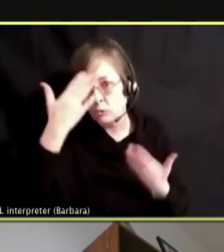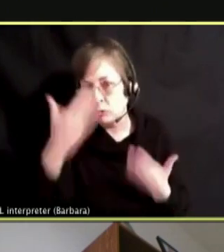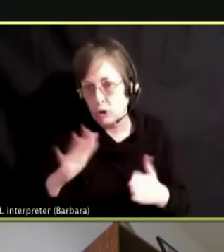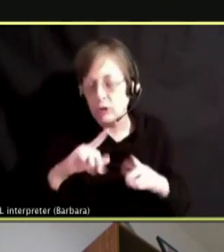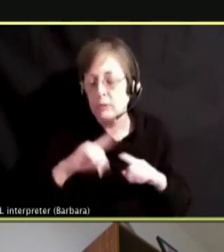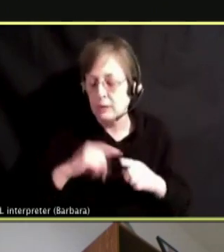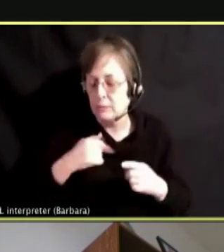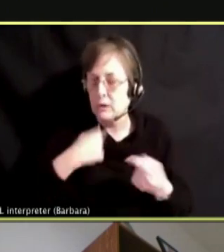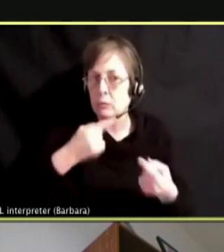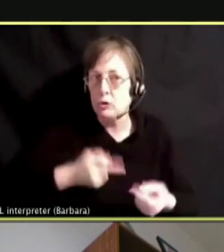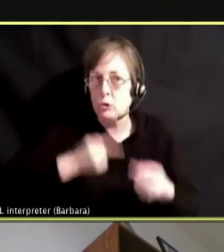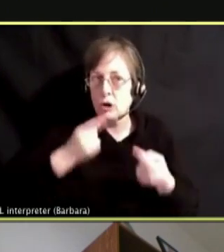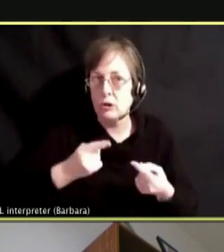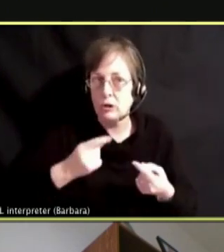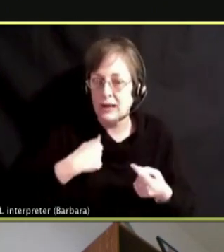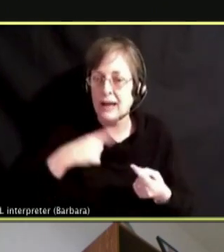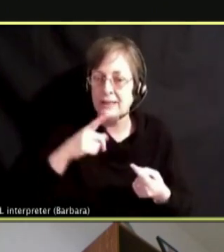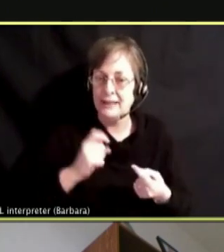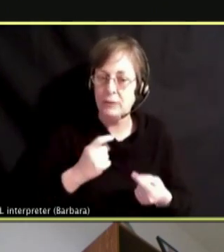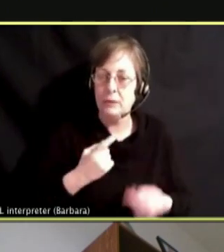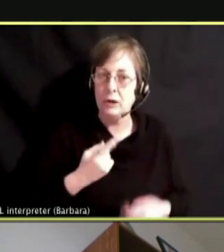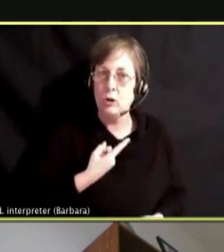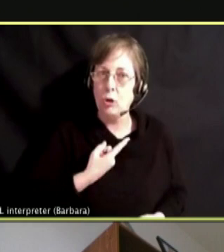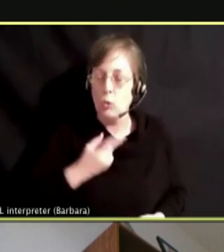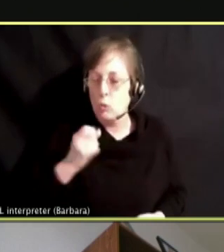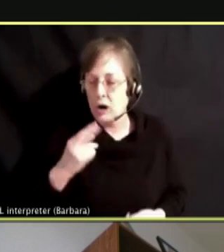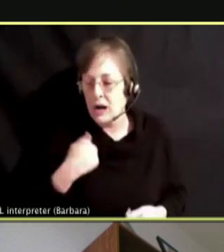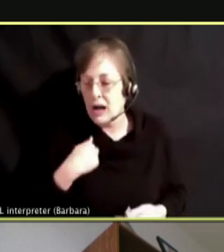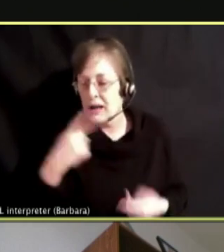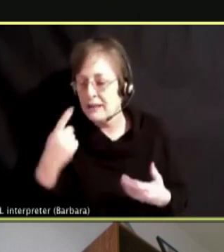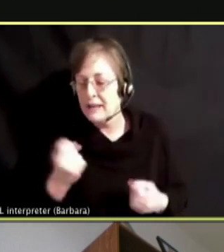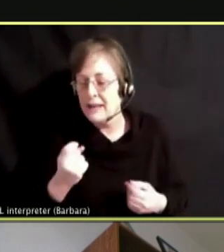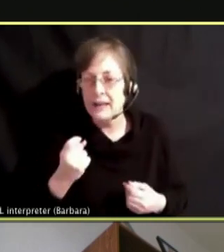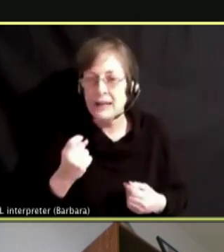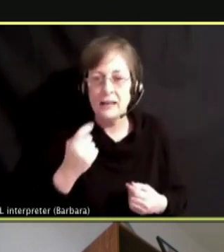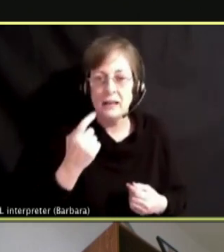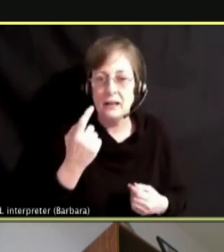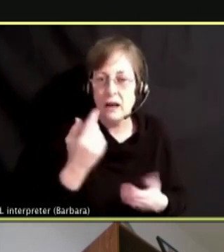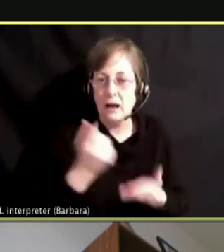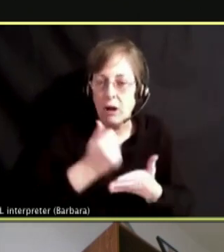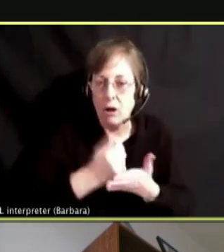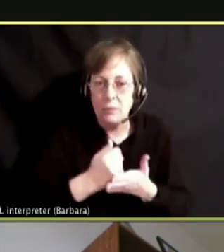I NEED AN OUTLET. I NEED TO DO SOMETHING.